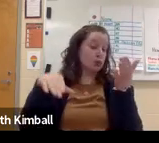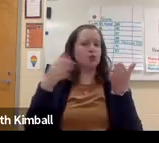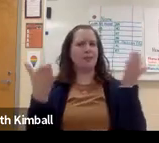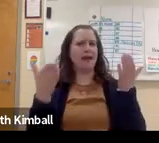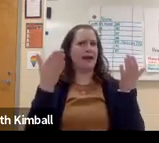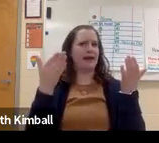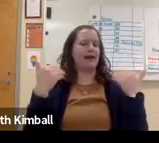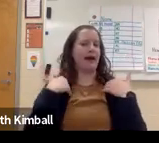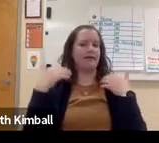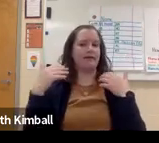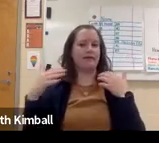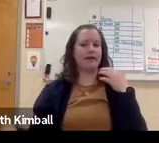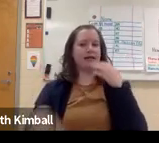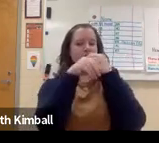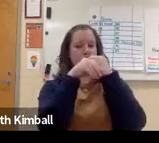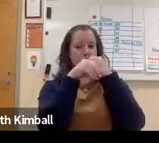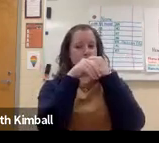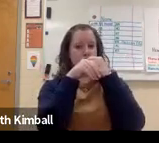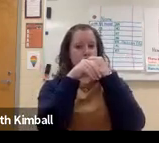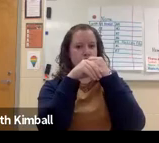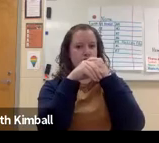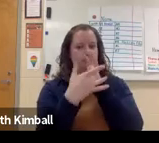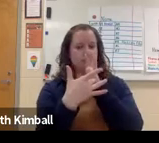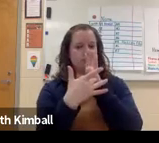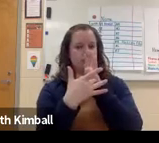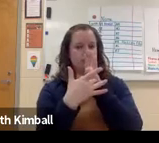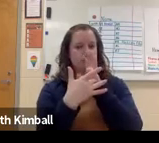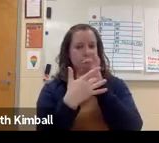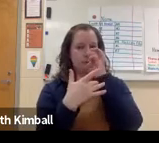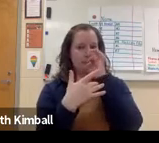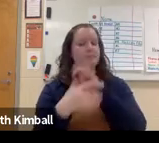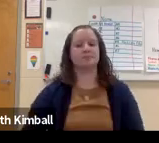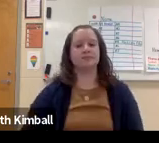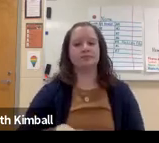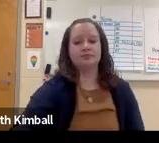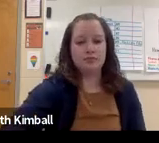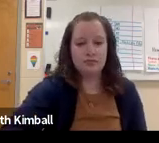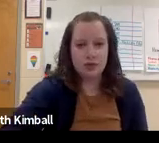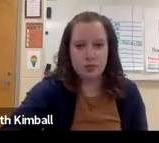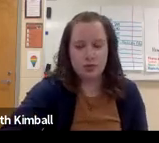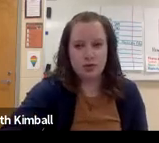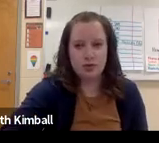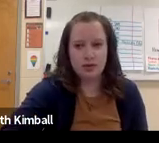Are you ready to switch? I--